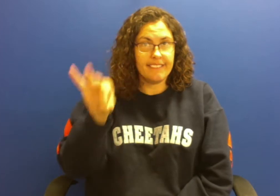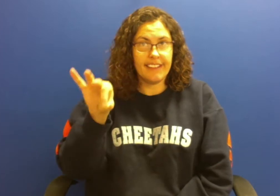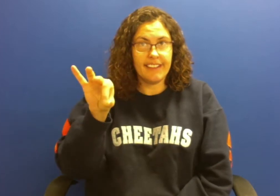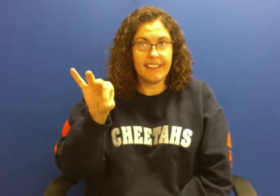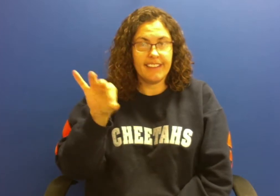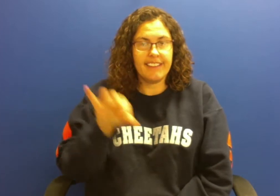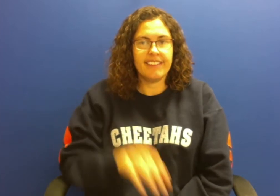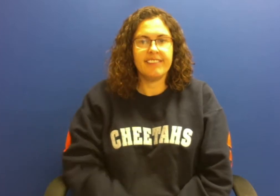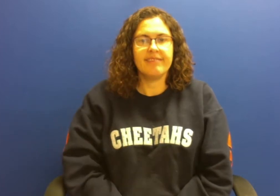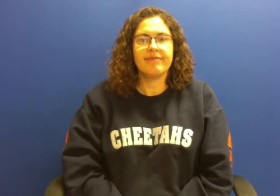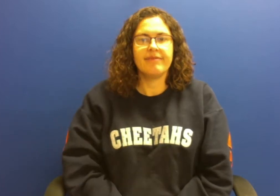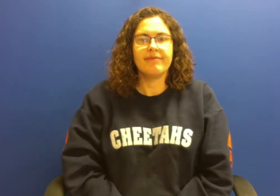fries